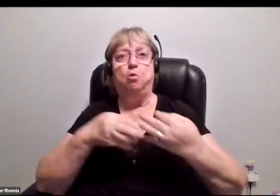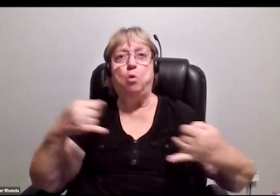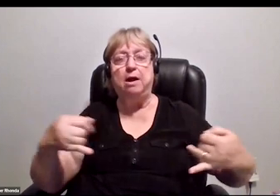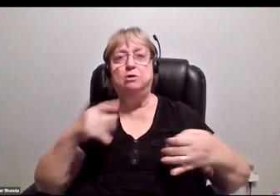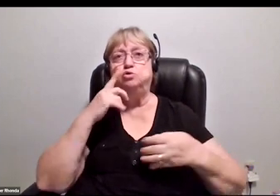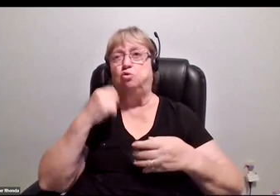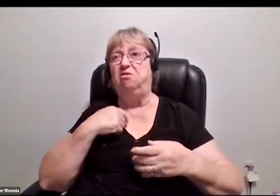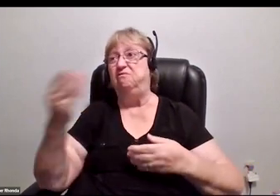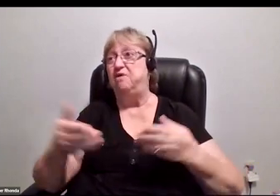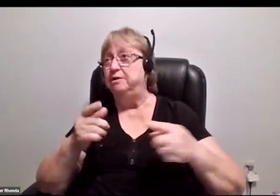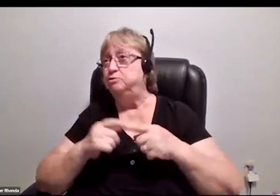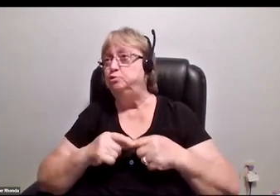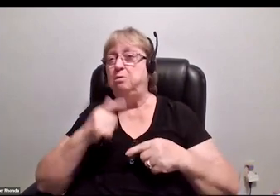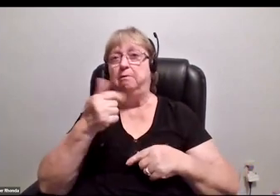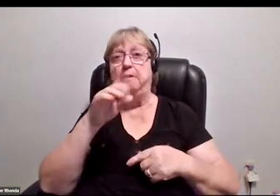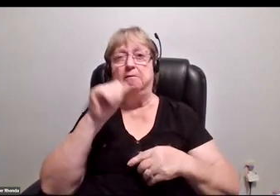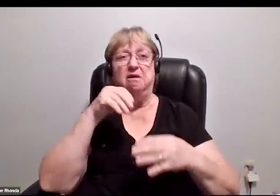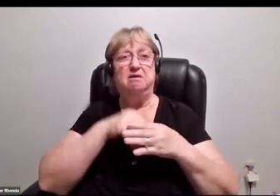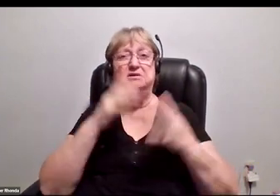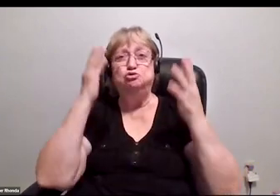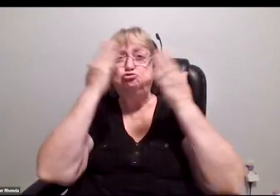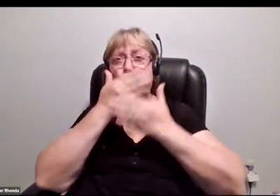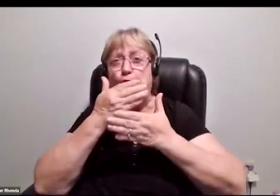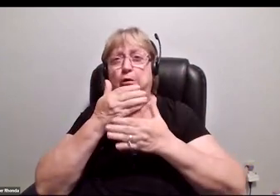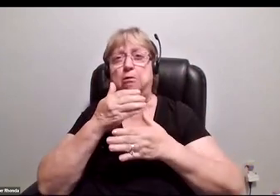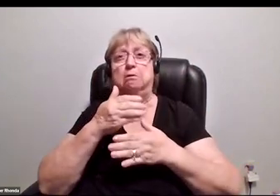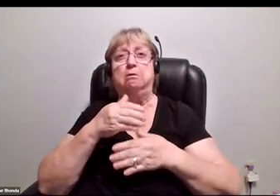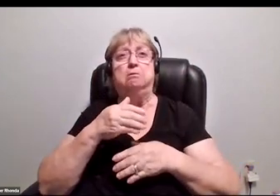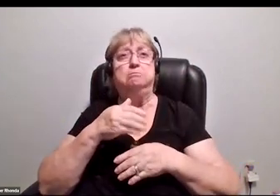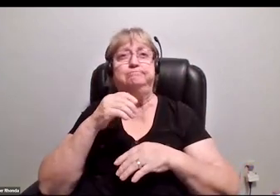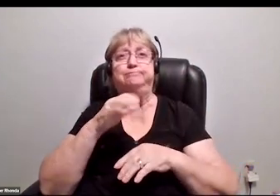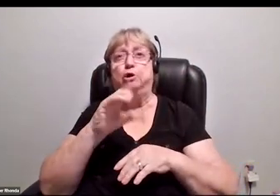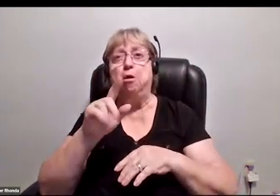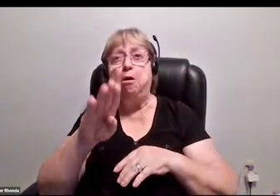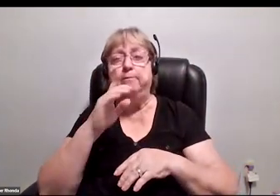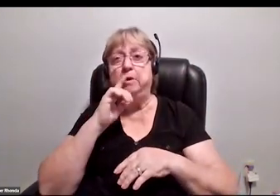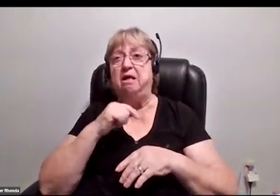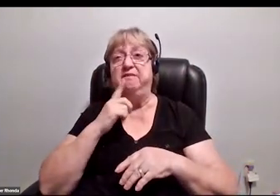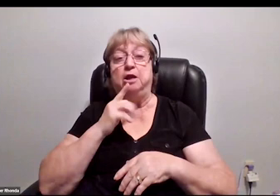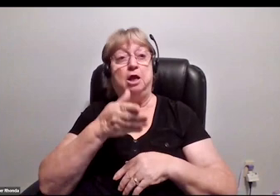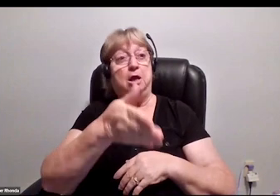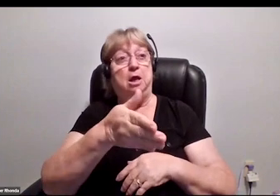in these dark nightclubs and missing a handshake or hand wave that cost me